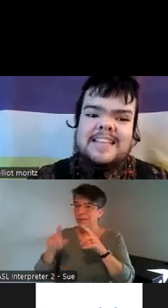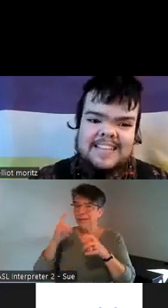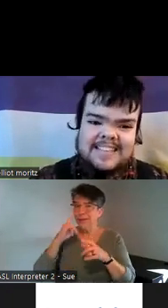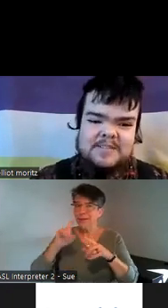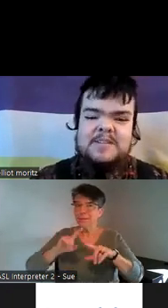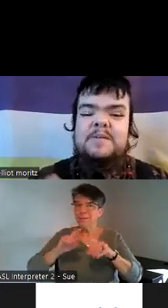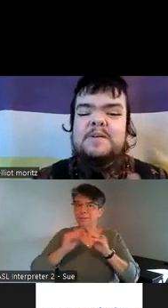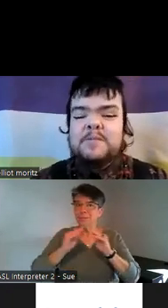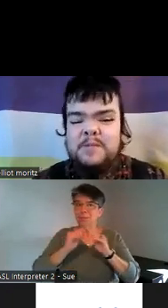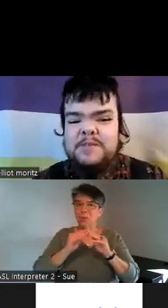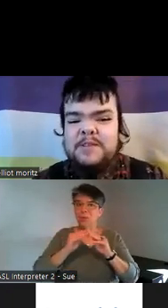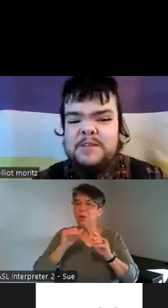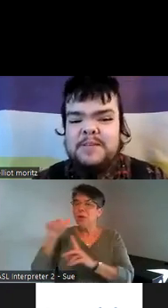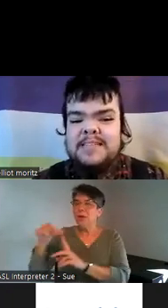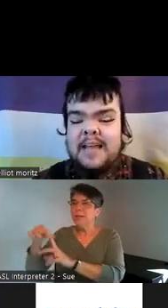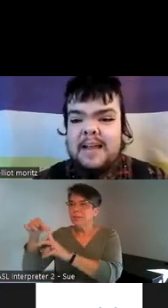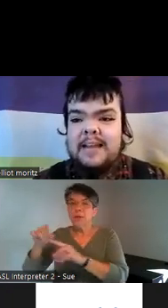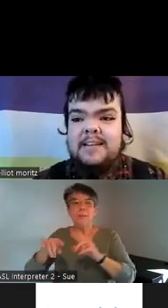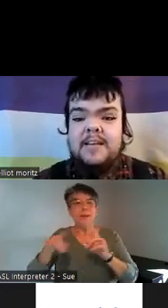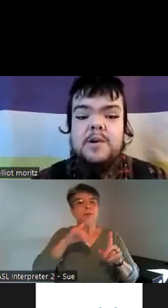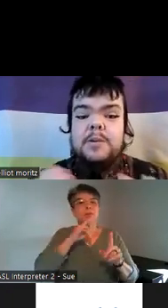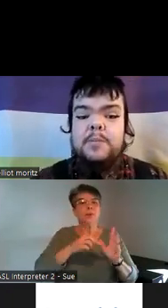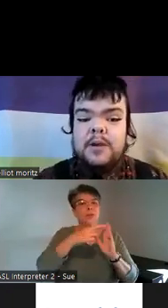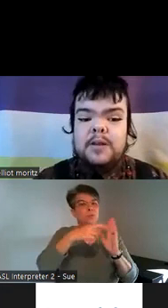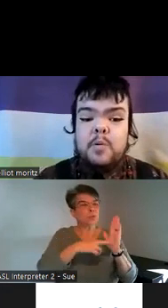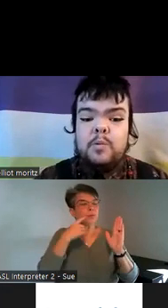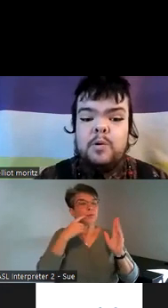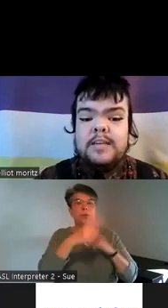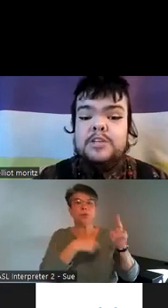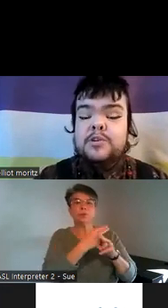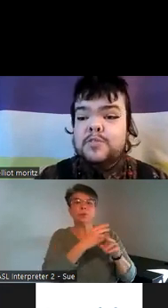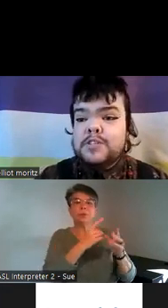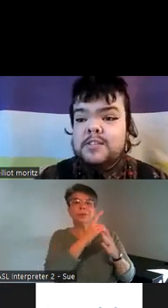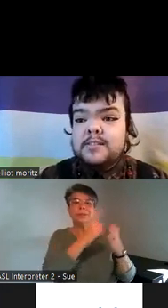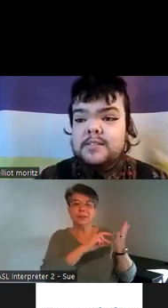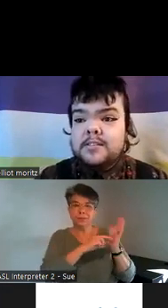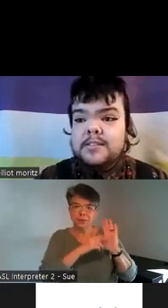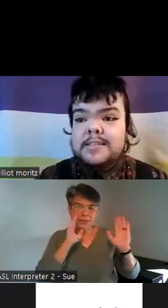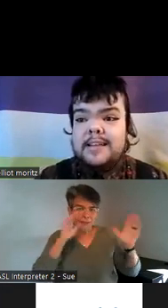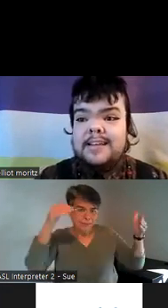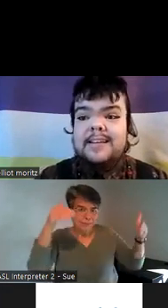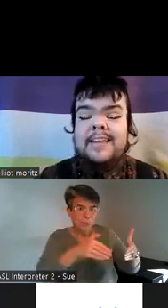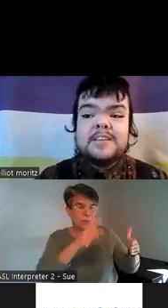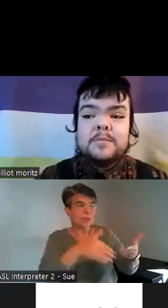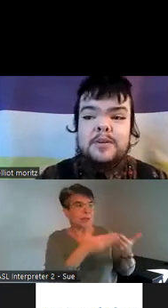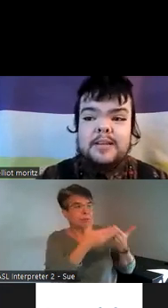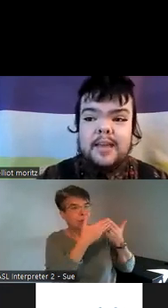as an exception but a rule to the human design we put more work into Universal Design and Community